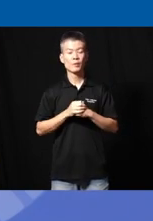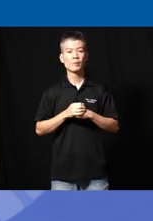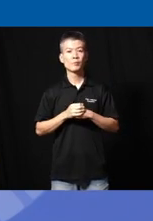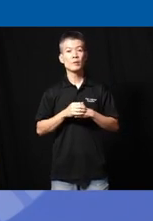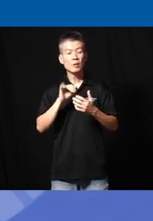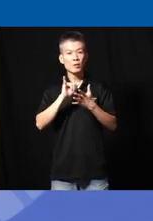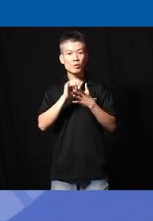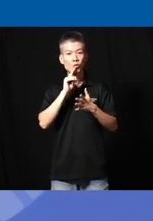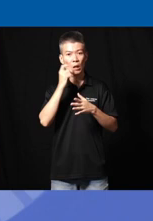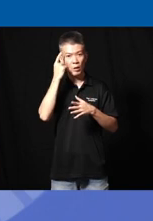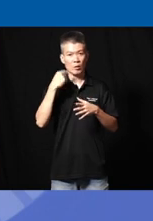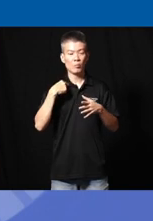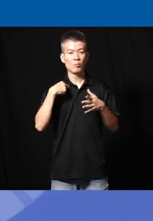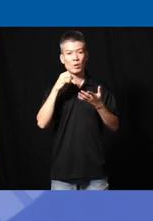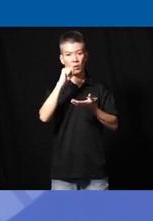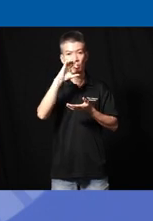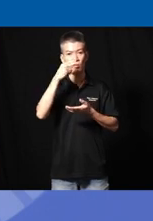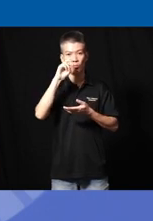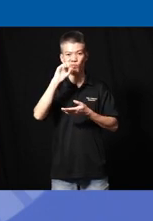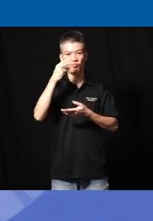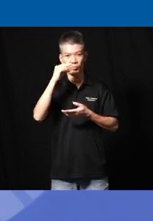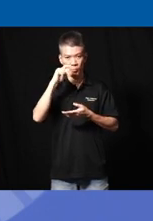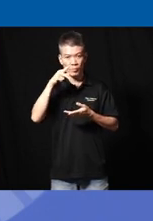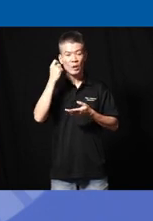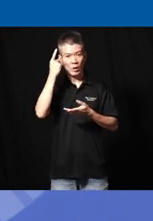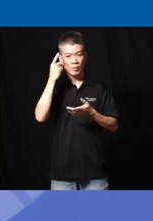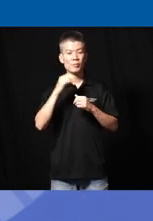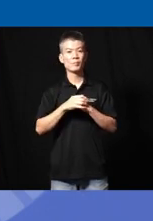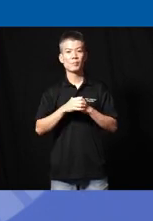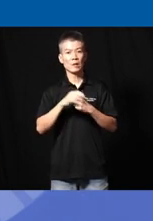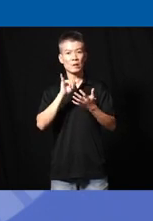so to really understand my scholarship I think it's important to understand the different hats